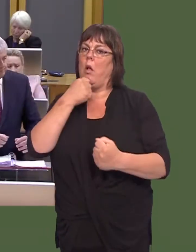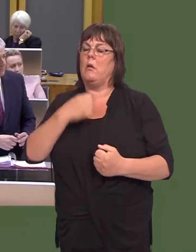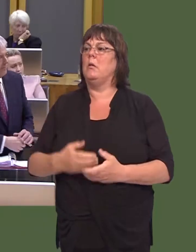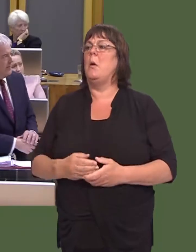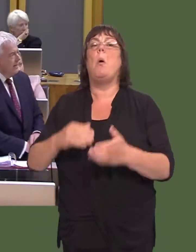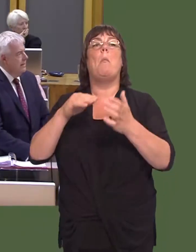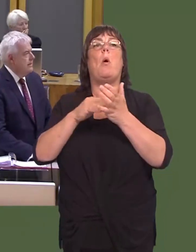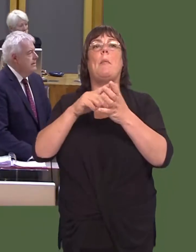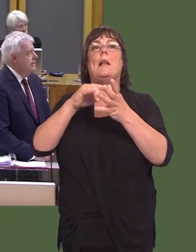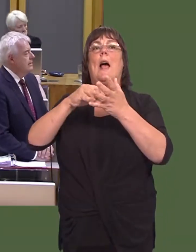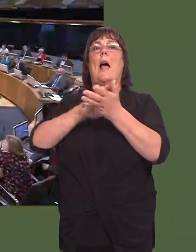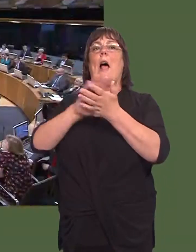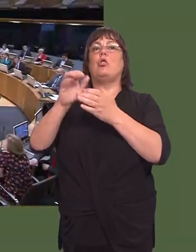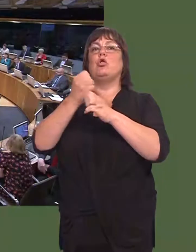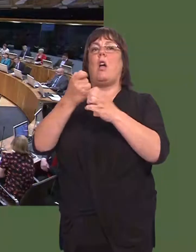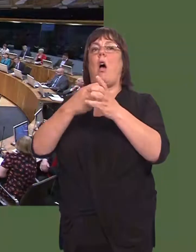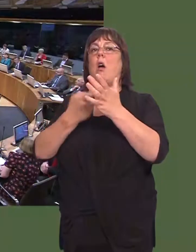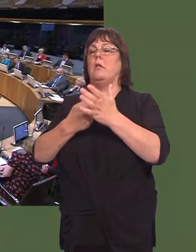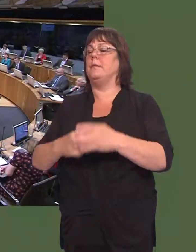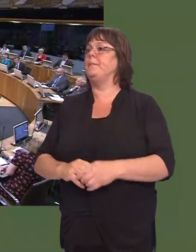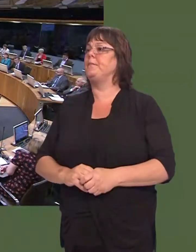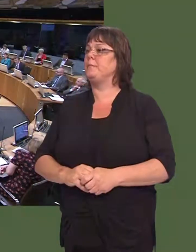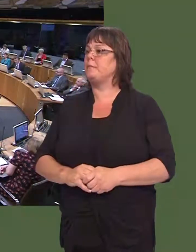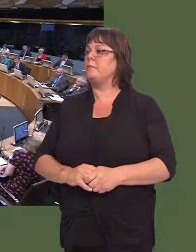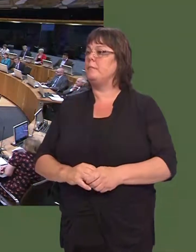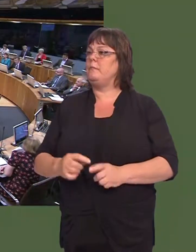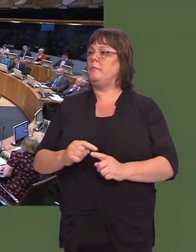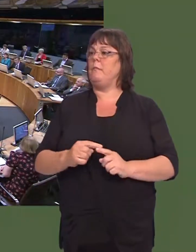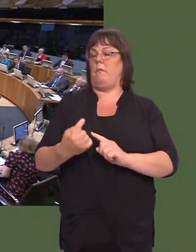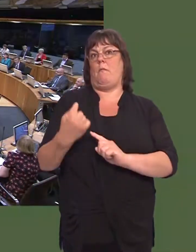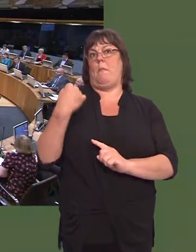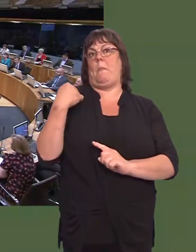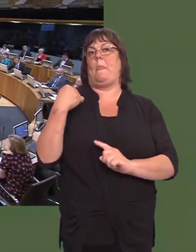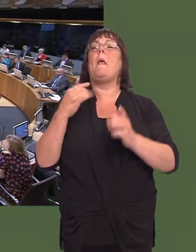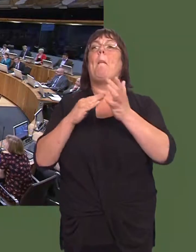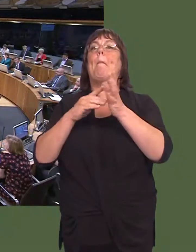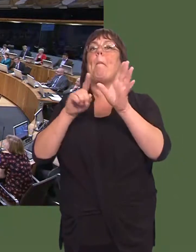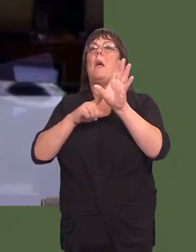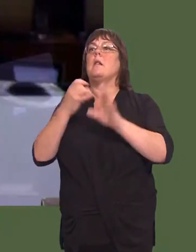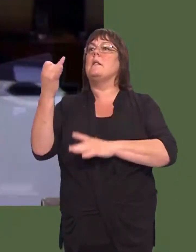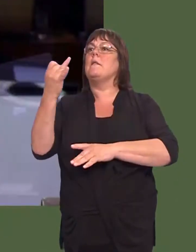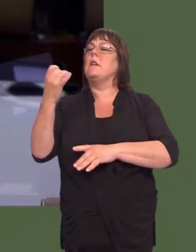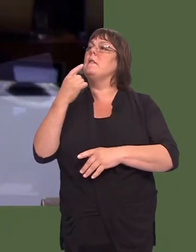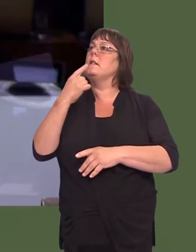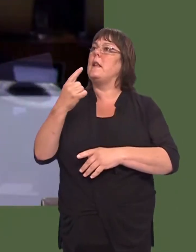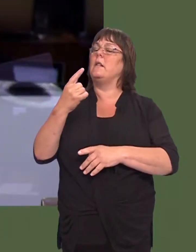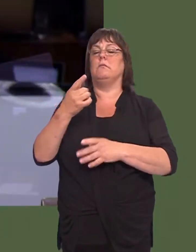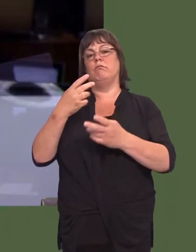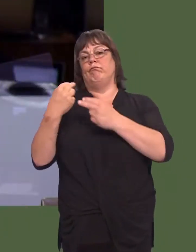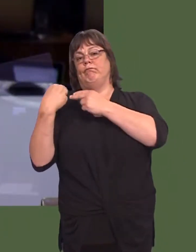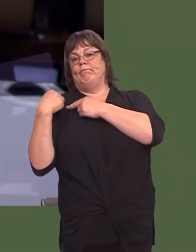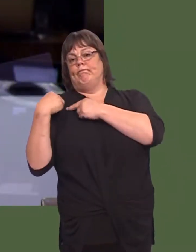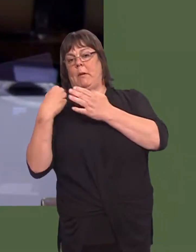Mohammad Asghar: Your Cabinet Secretary on 17 May stated that due diligence is an important